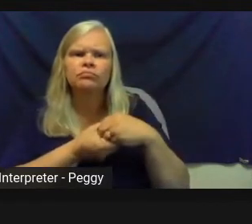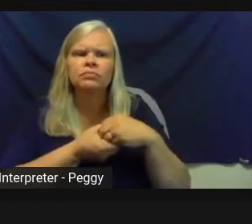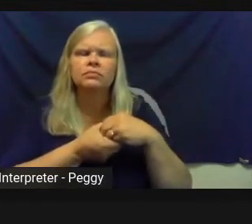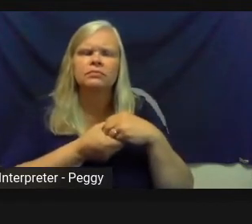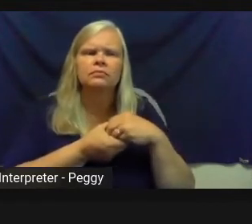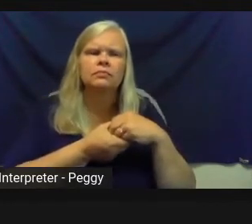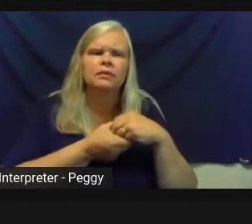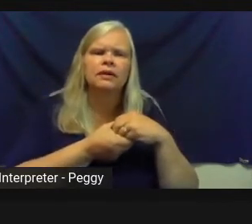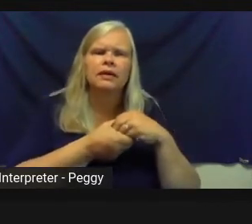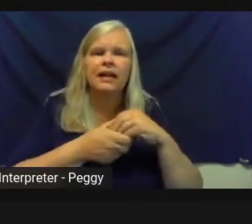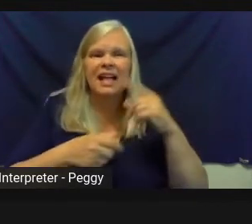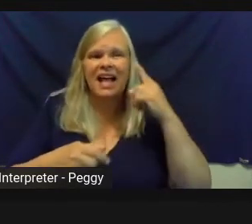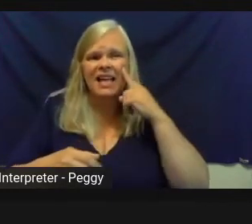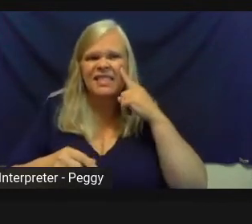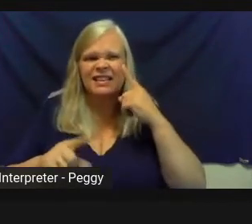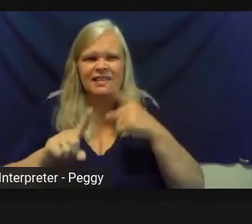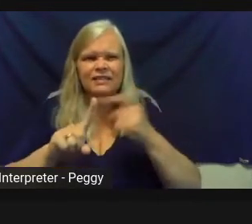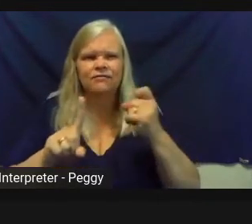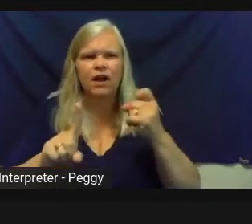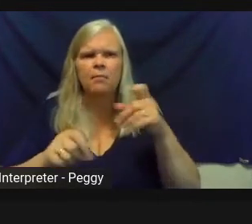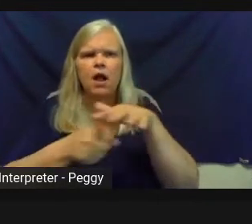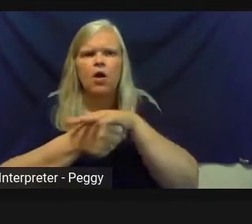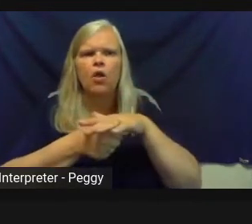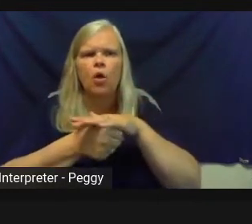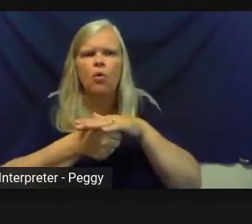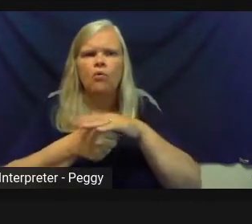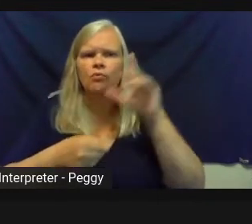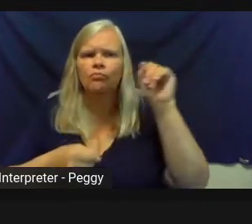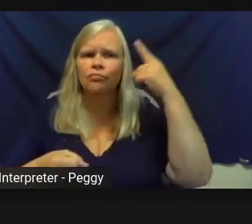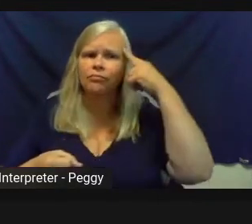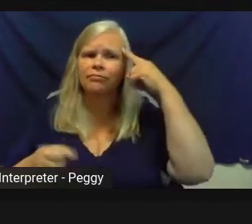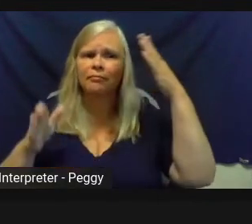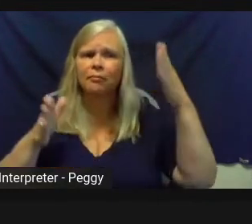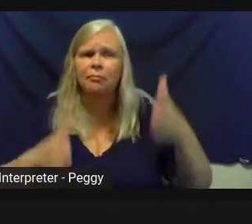And I think this is coming from a local government representative.